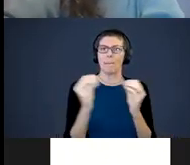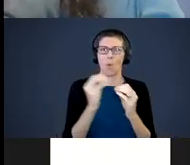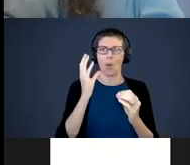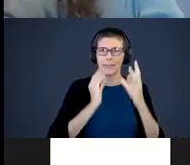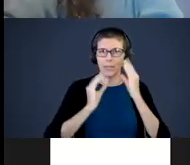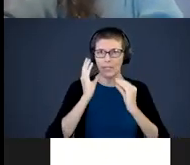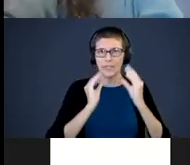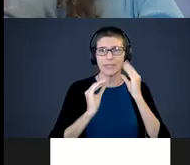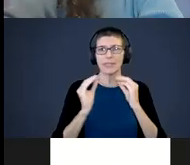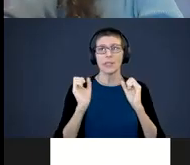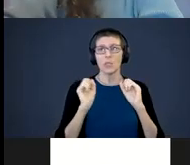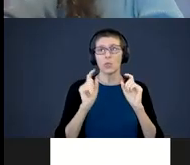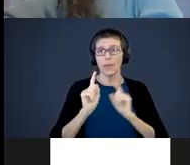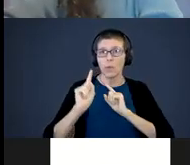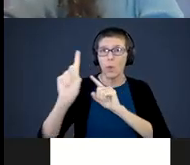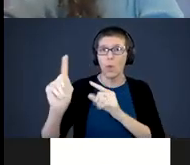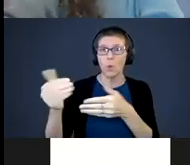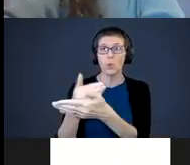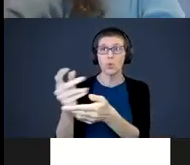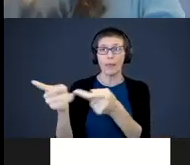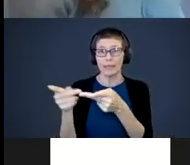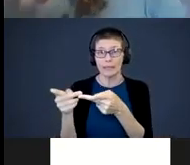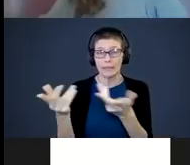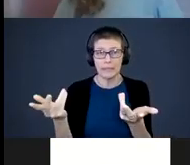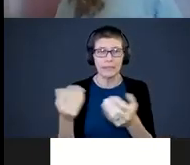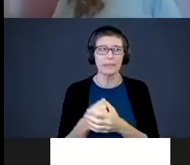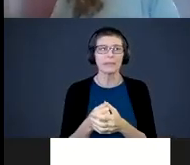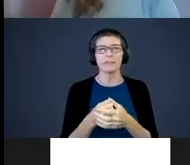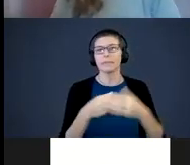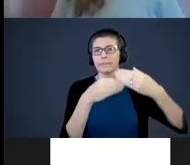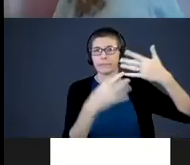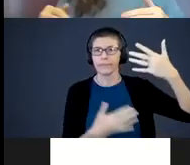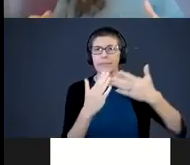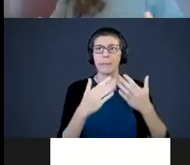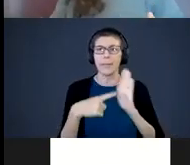We can go new places. Here are some examples: Go to the beach.